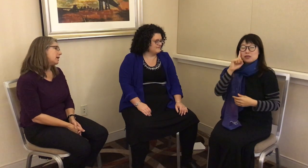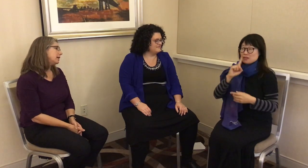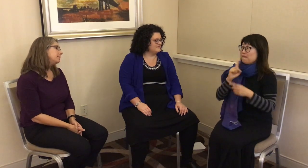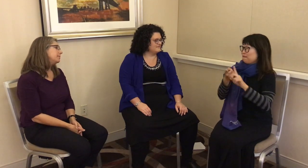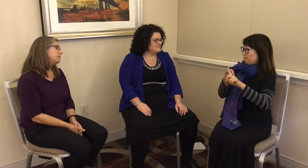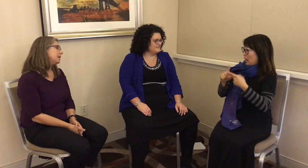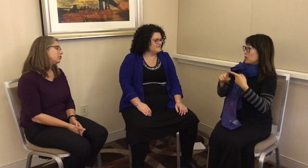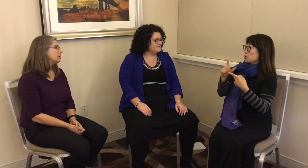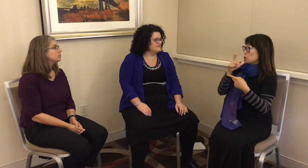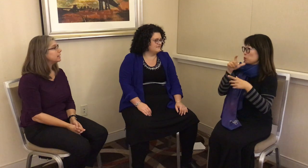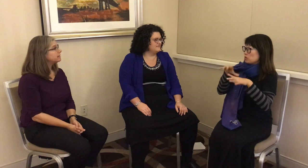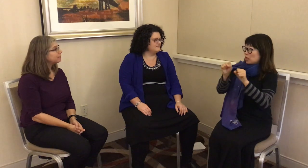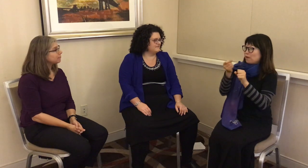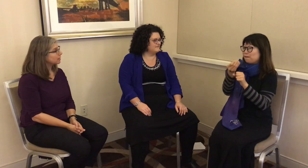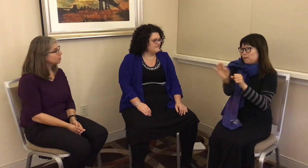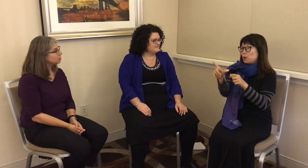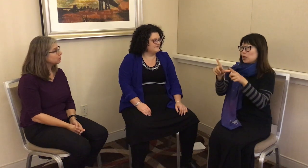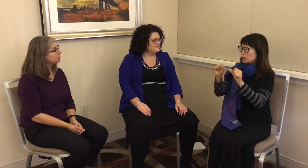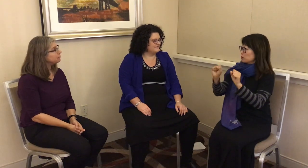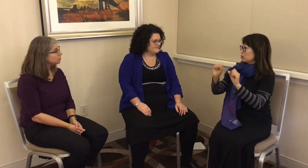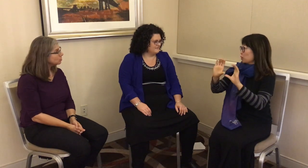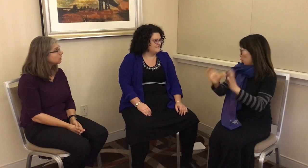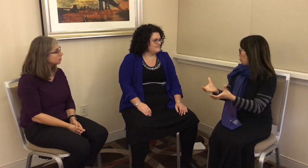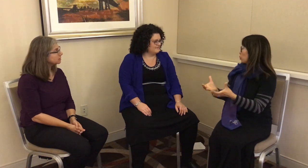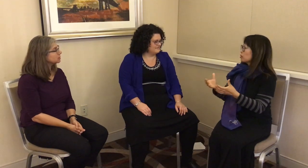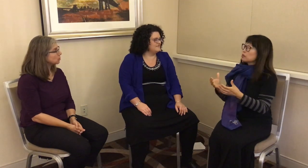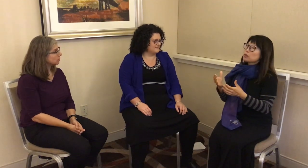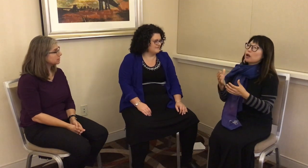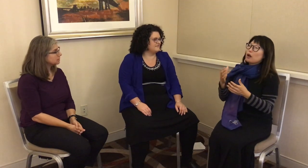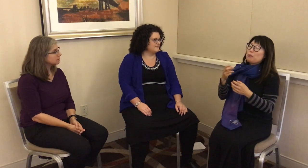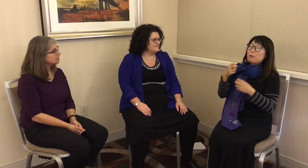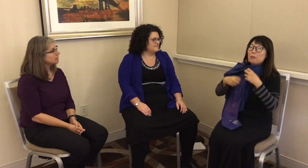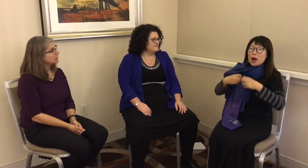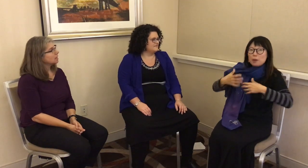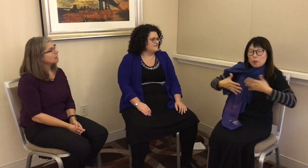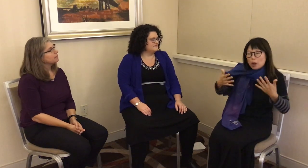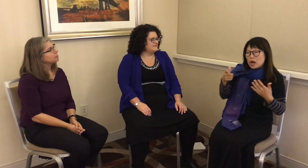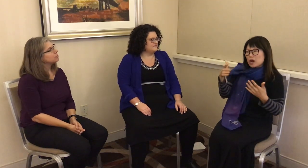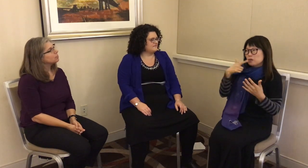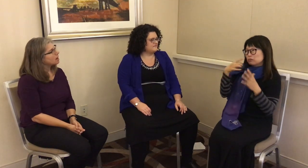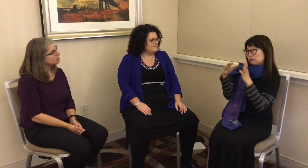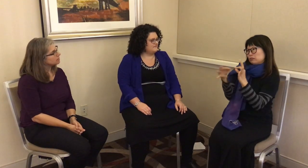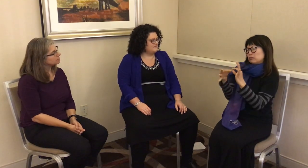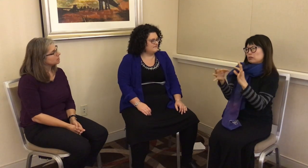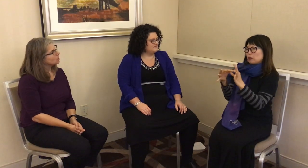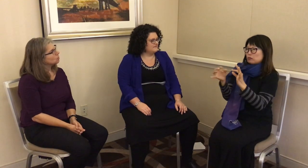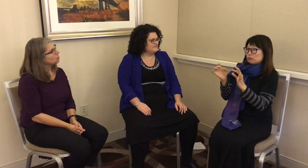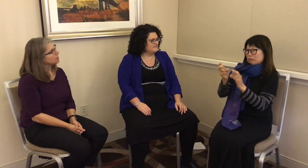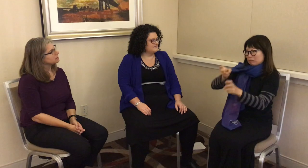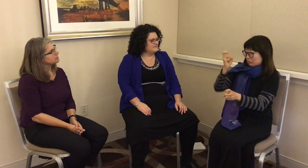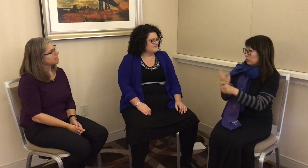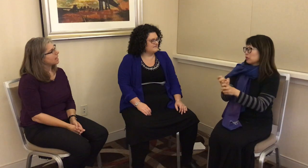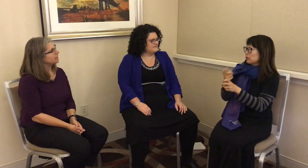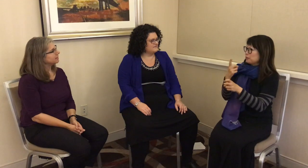a major. I had a deaf friend who took a few linguistics courses. The problem was that